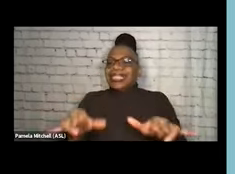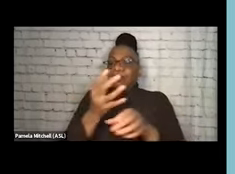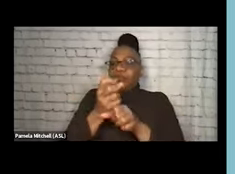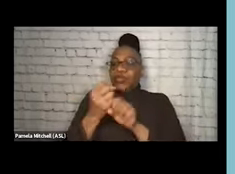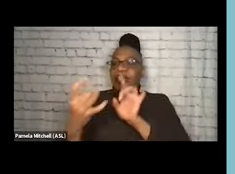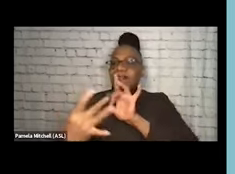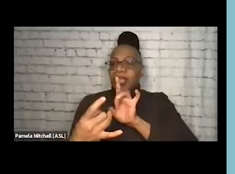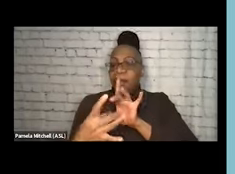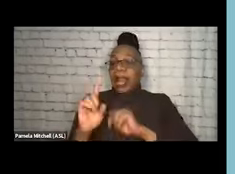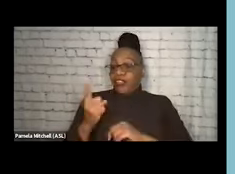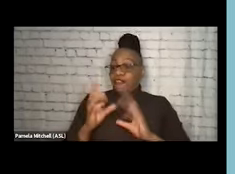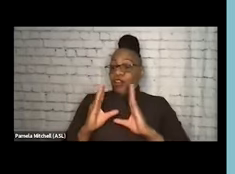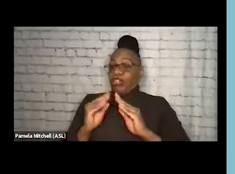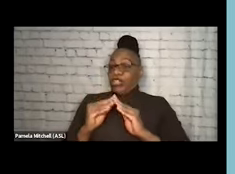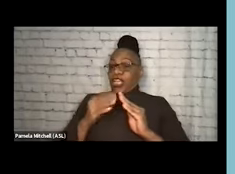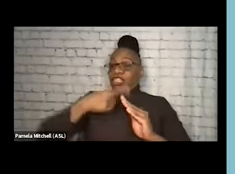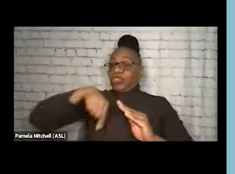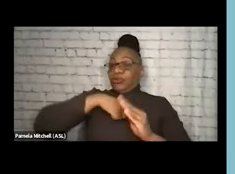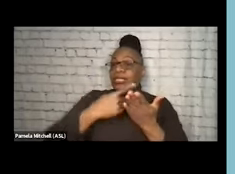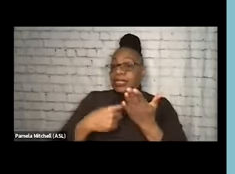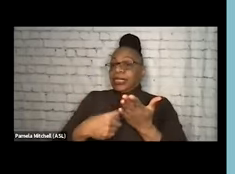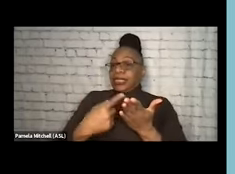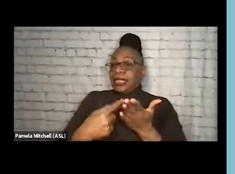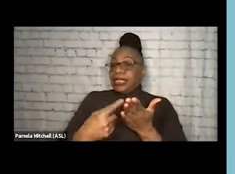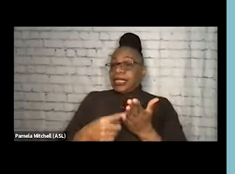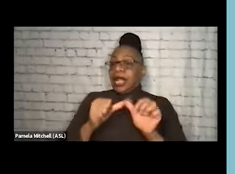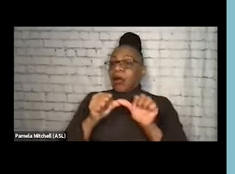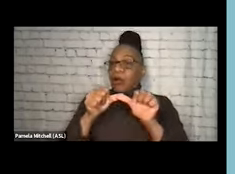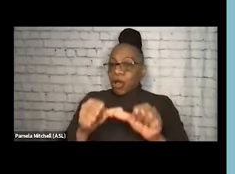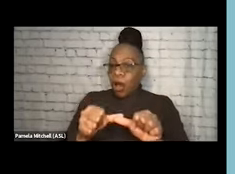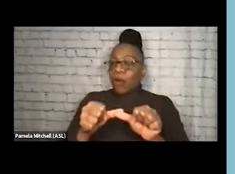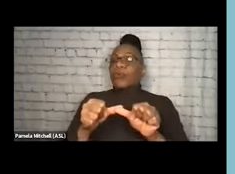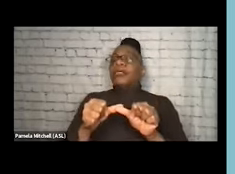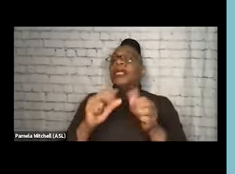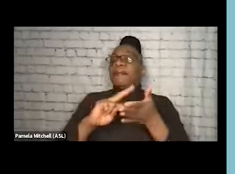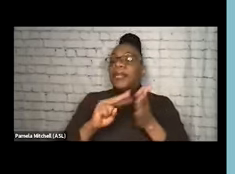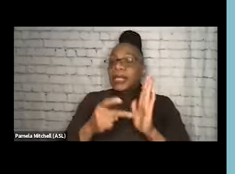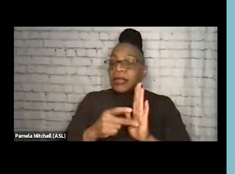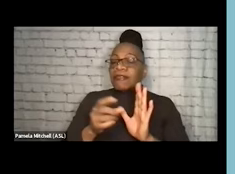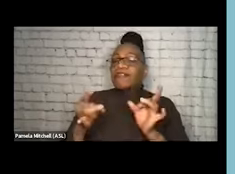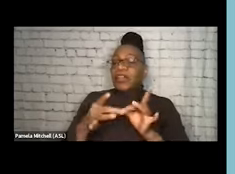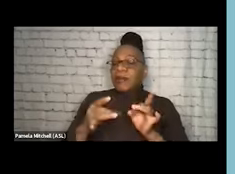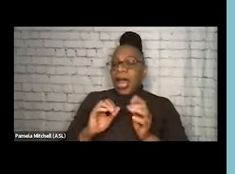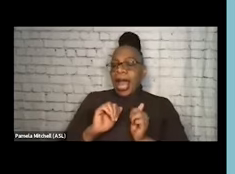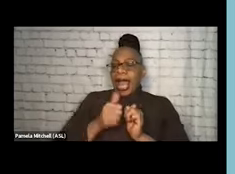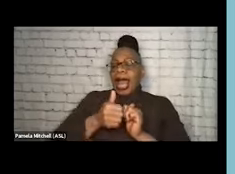Ongoing, regular, meaningful feedback. How are we listening to people and hearing their voice